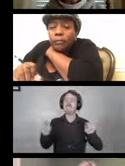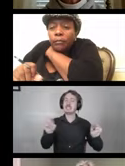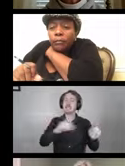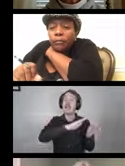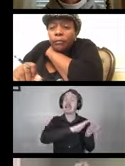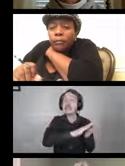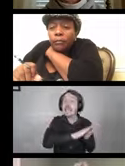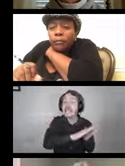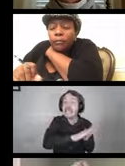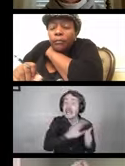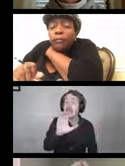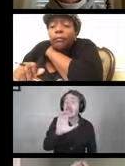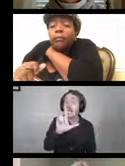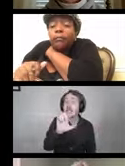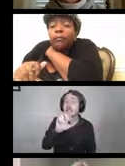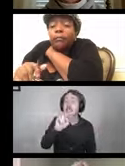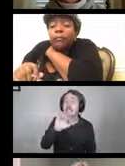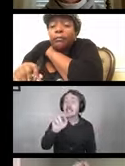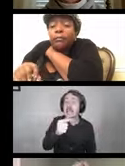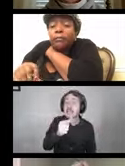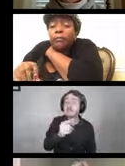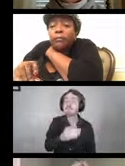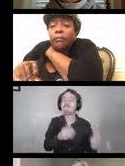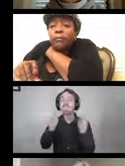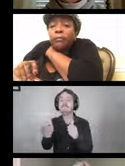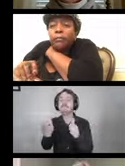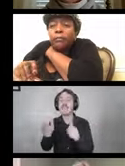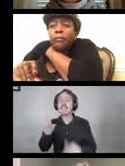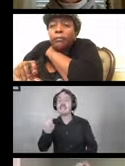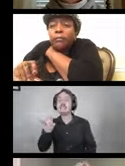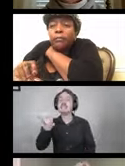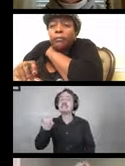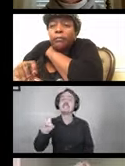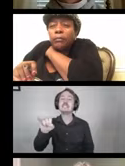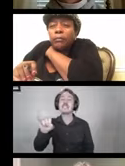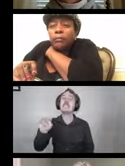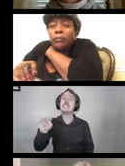and disinfecting devices to reduce the risk of COVID-19